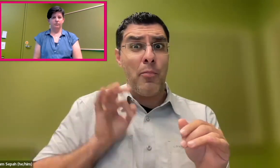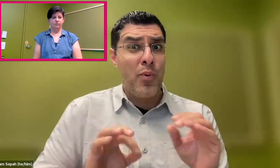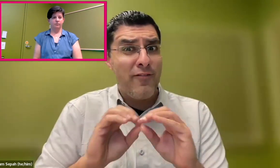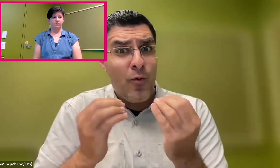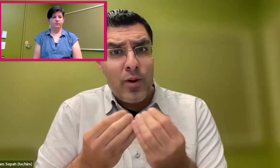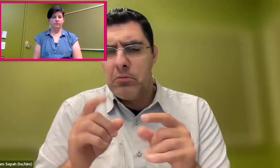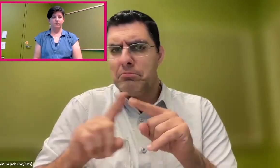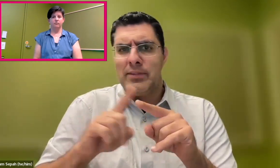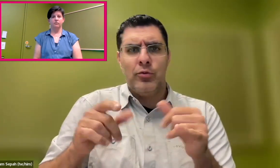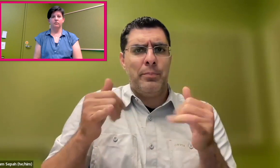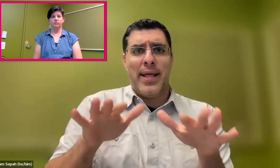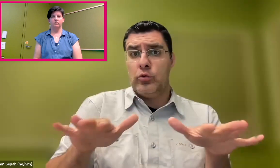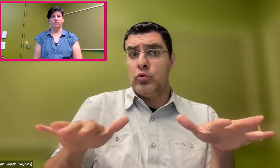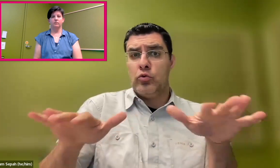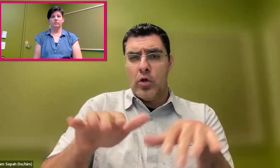whether they be small or middle-sized,